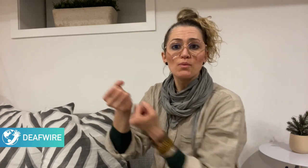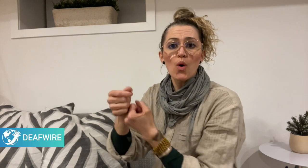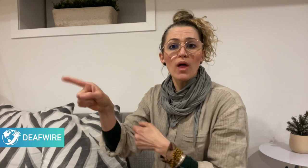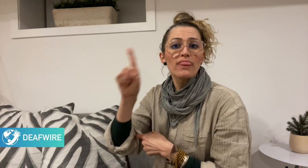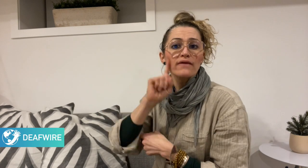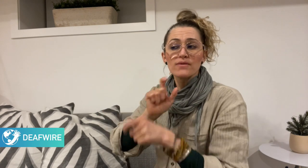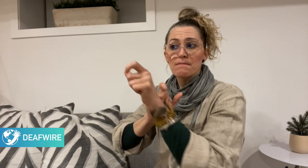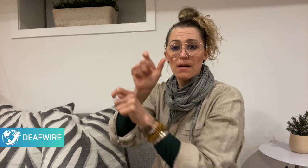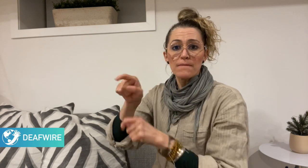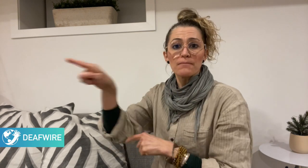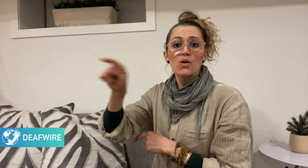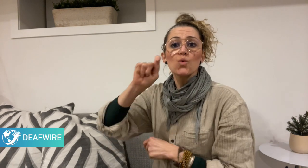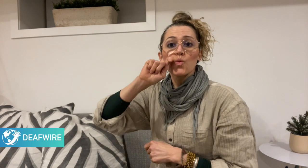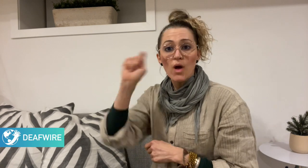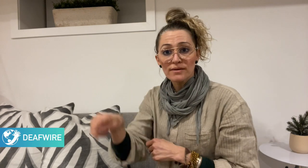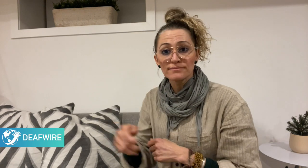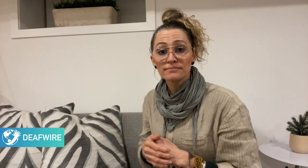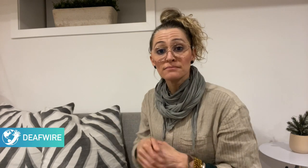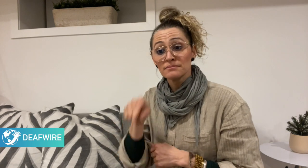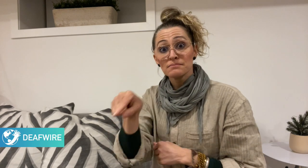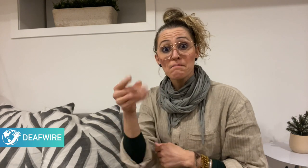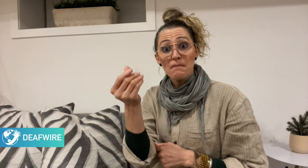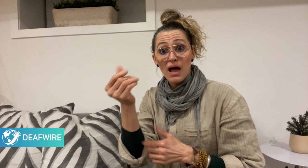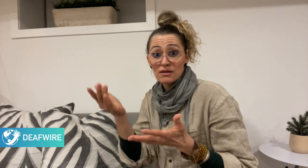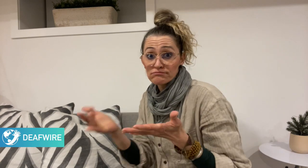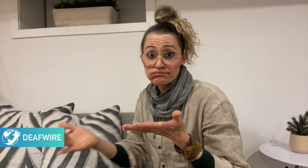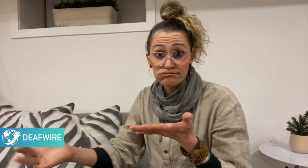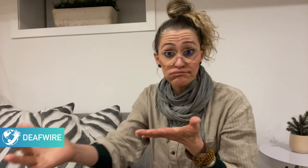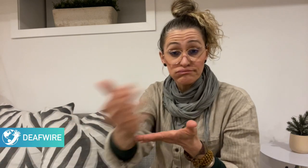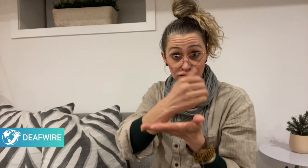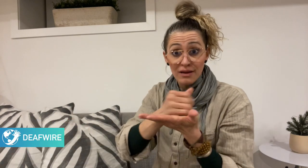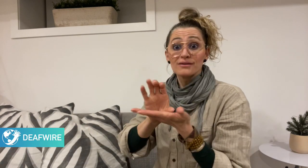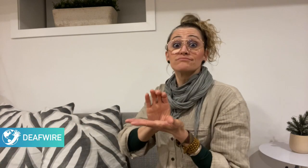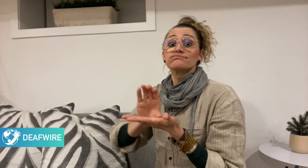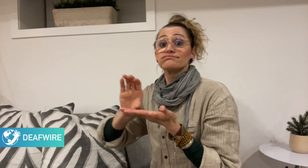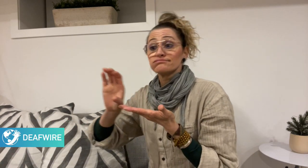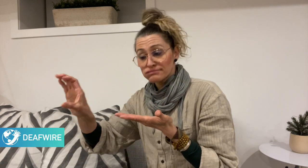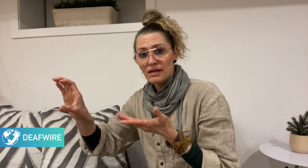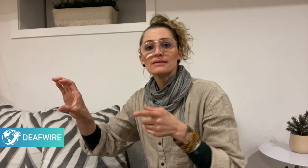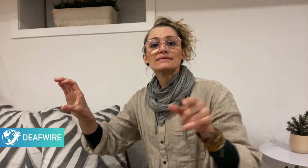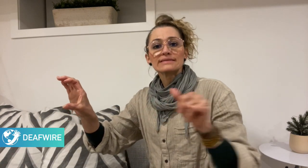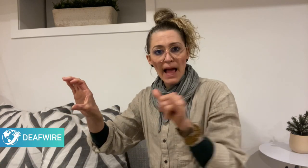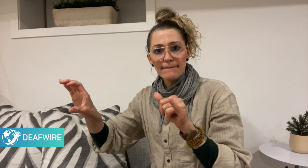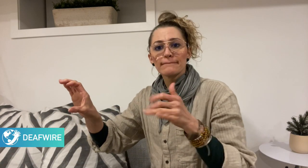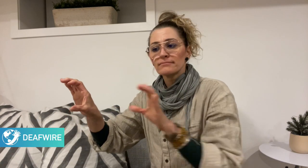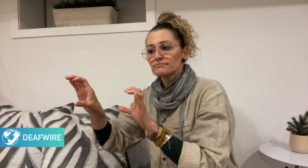The WFD has set up a donation campaign to support Deaf people